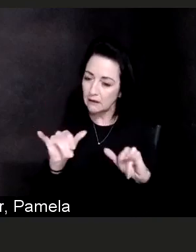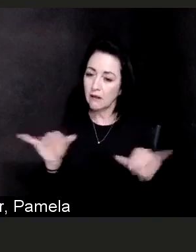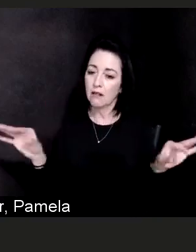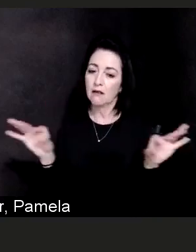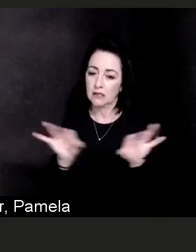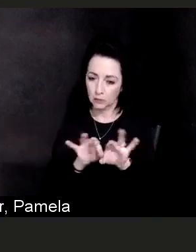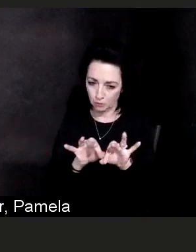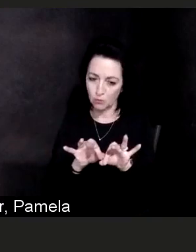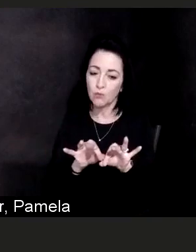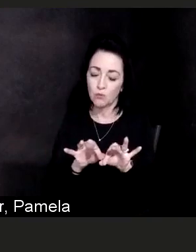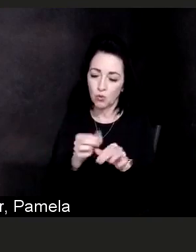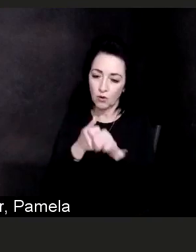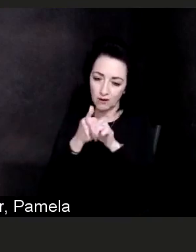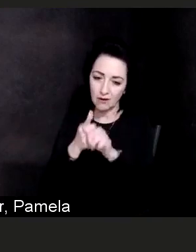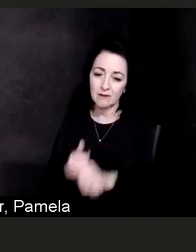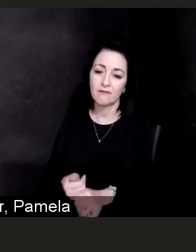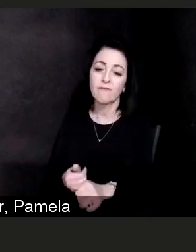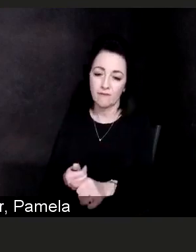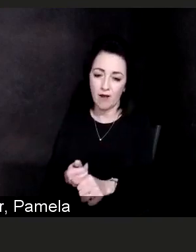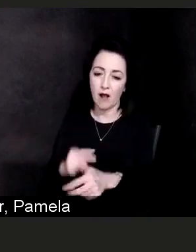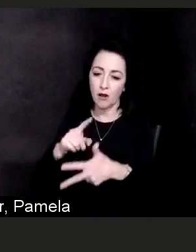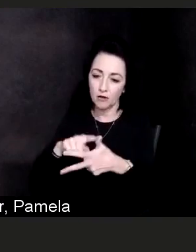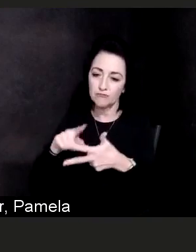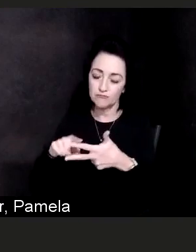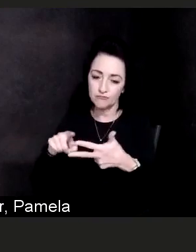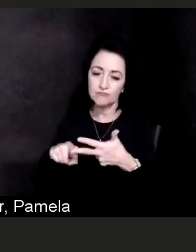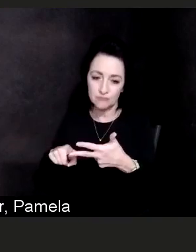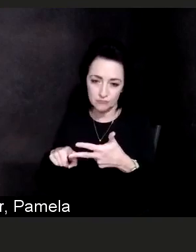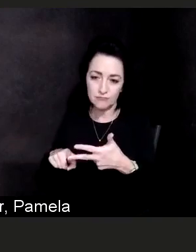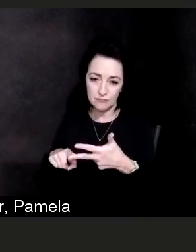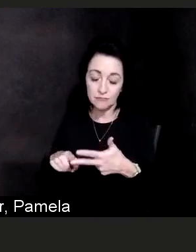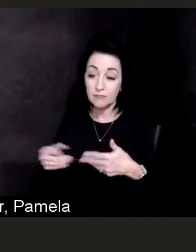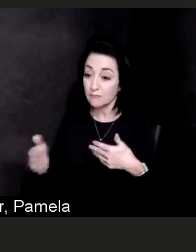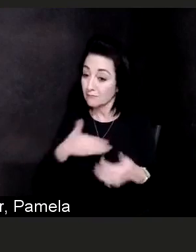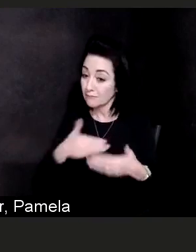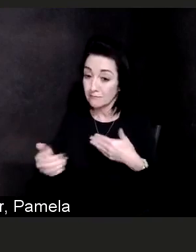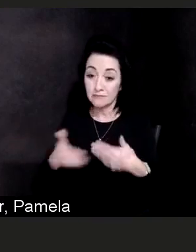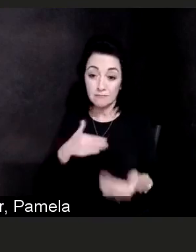one and both shots or injections of our COVID vaccine.